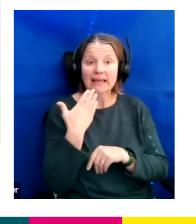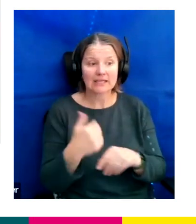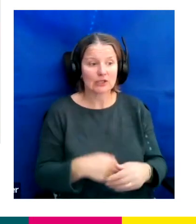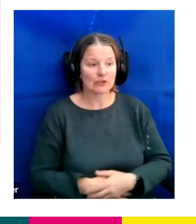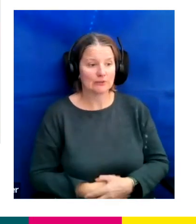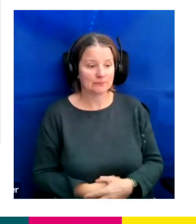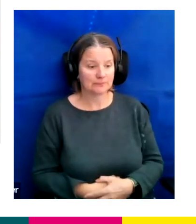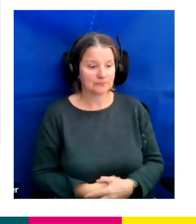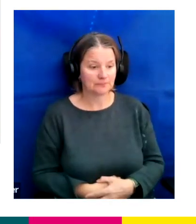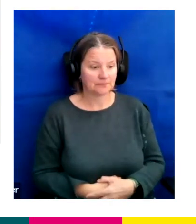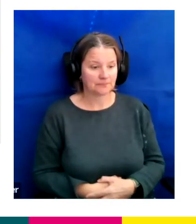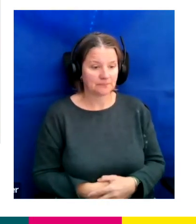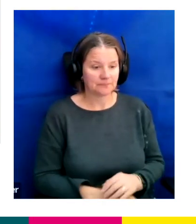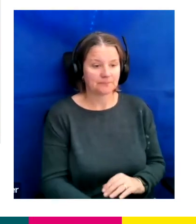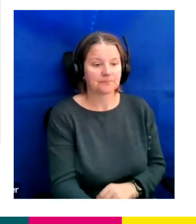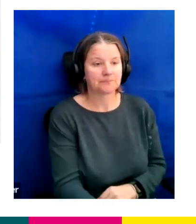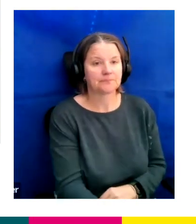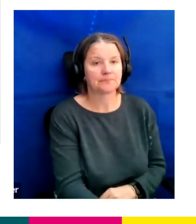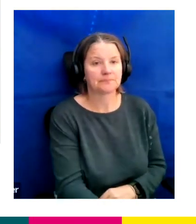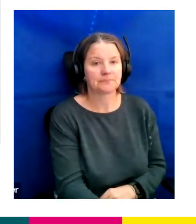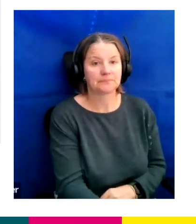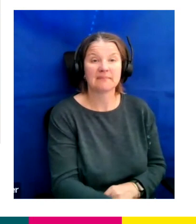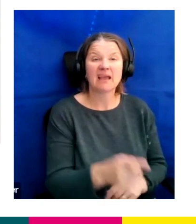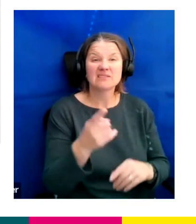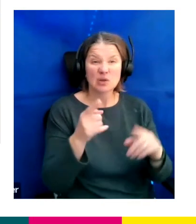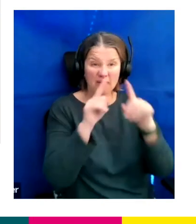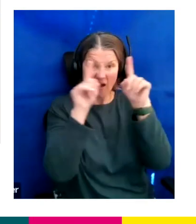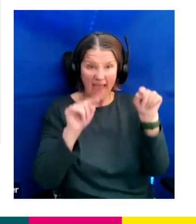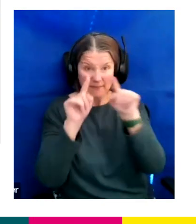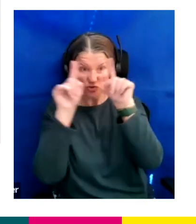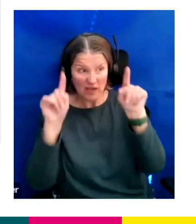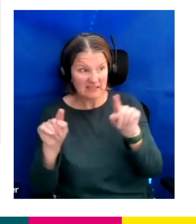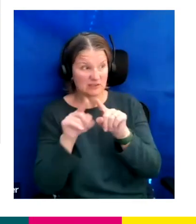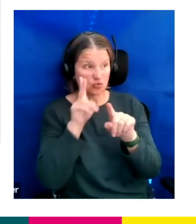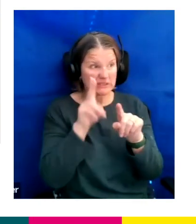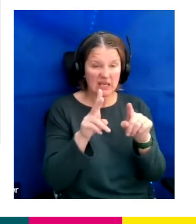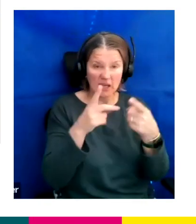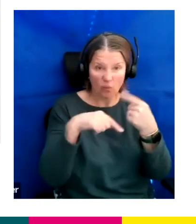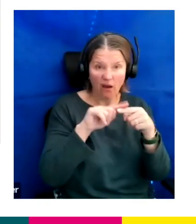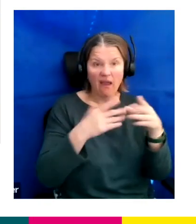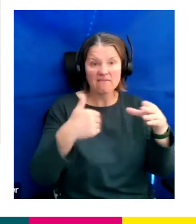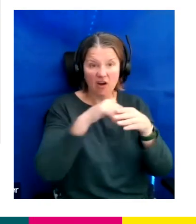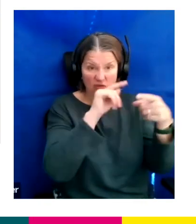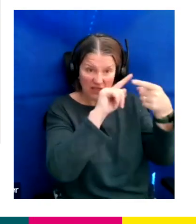And there are some of our images for you to see just some of the shows that we've got going on at the moment.